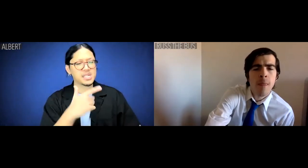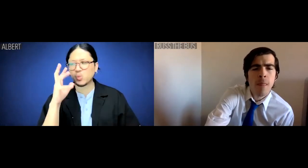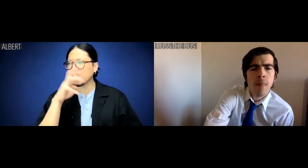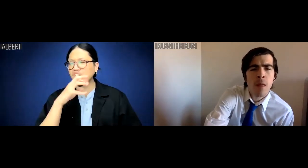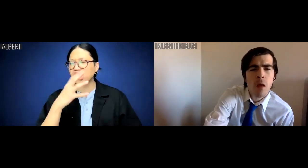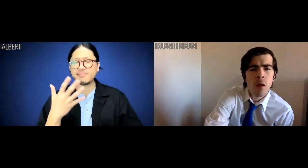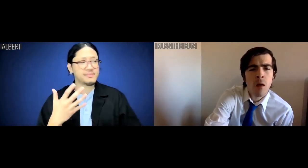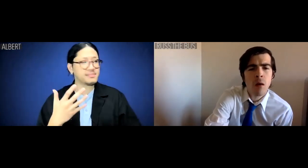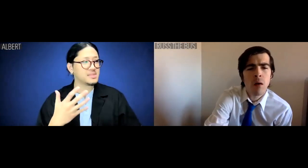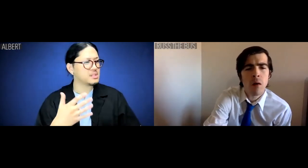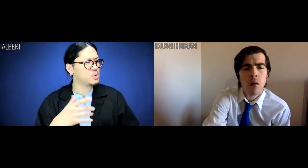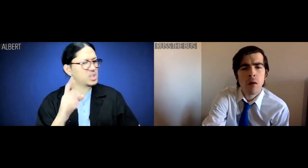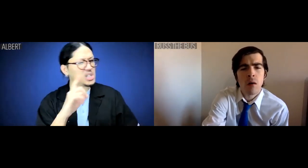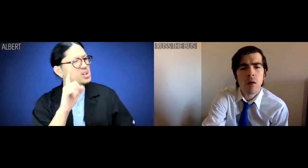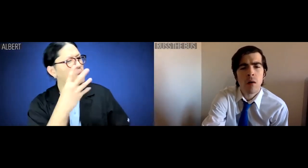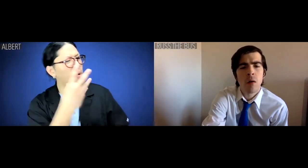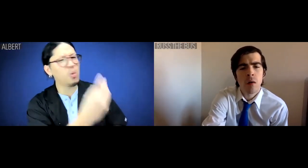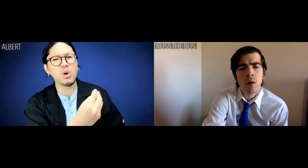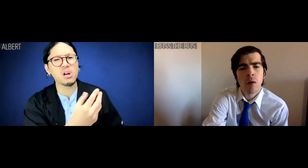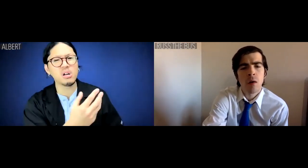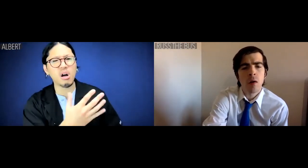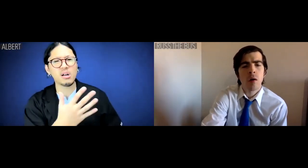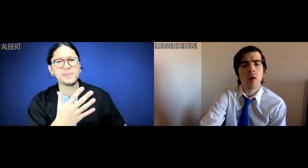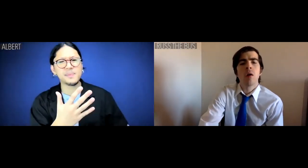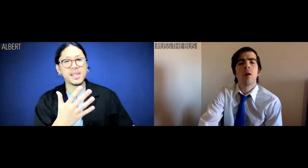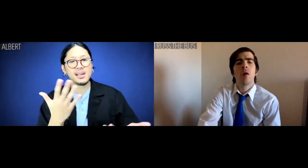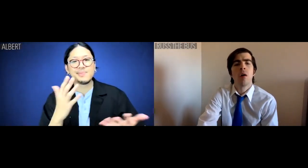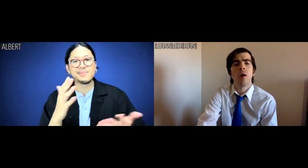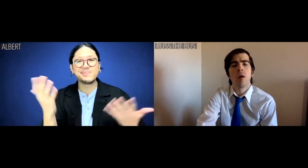Albert: This weird -- huh where'd he go?